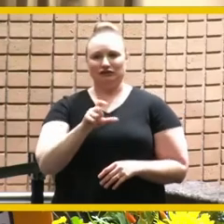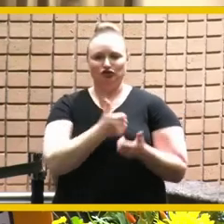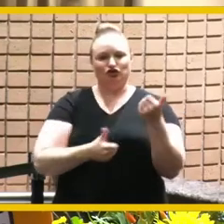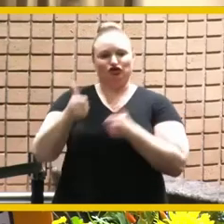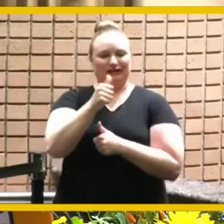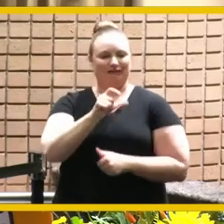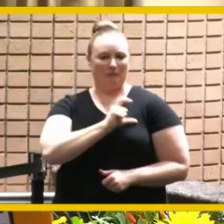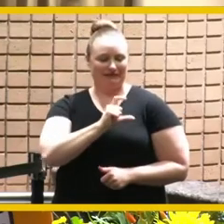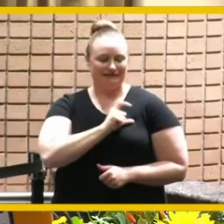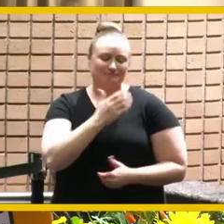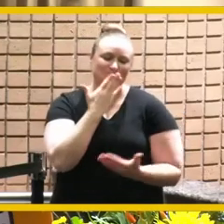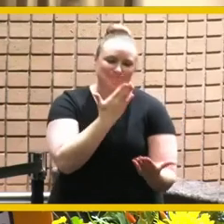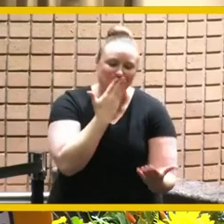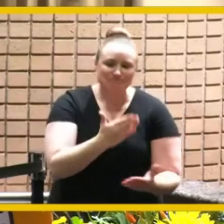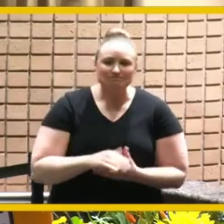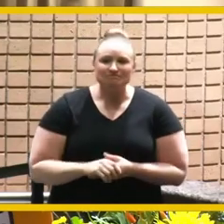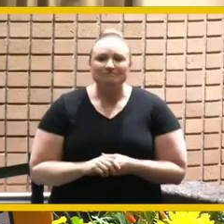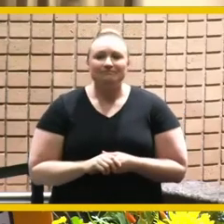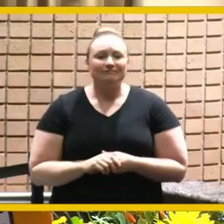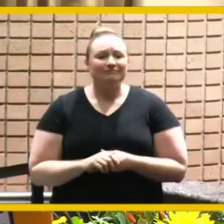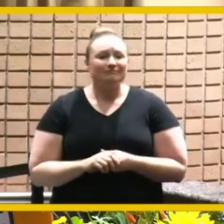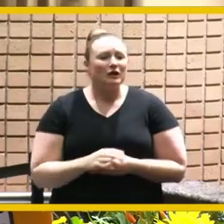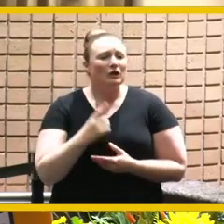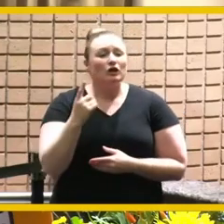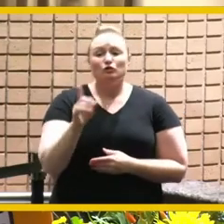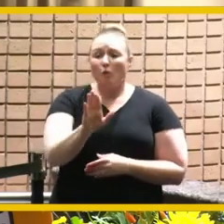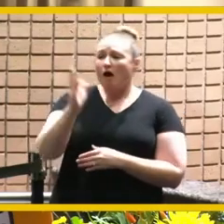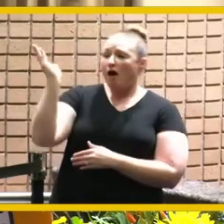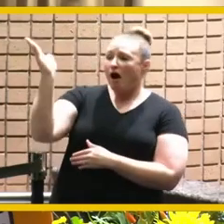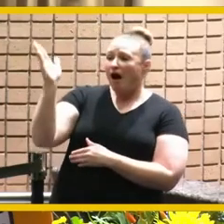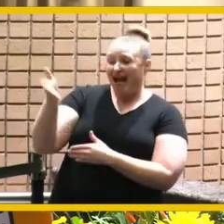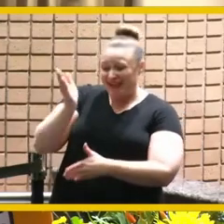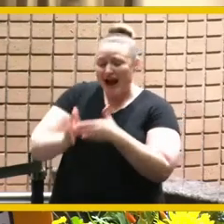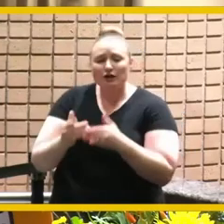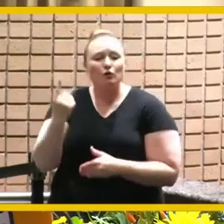end your talks with god bless riverside riverside pride i know you honestly feel that way about it